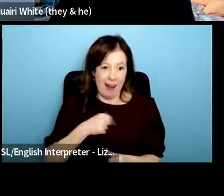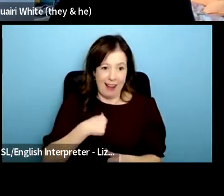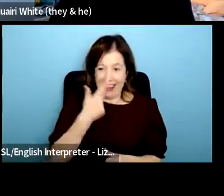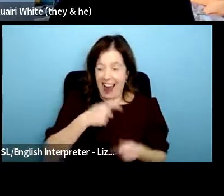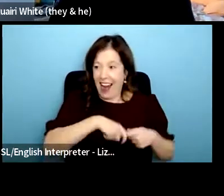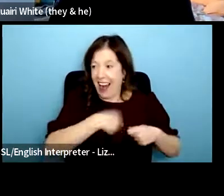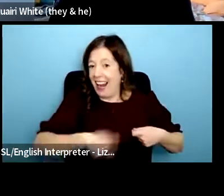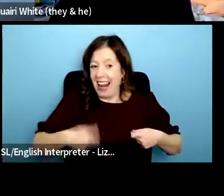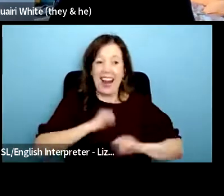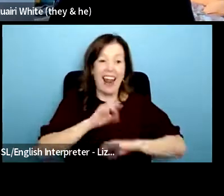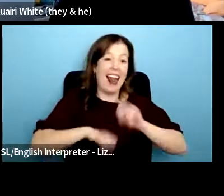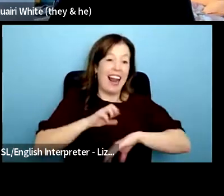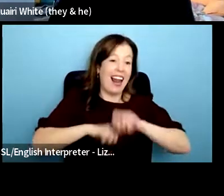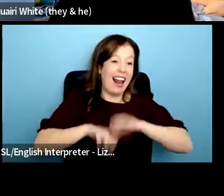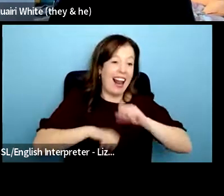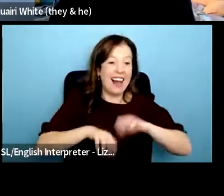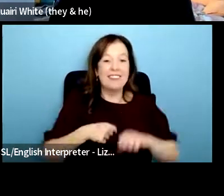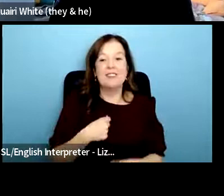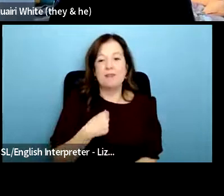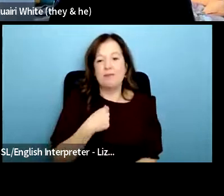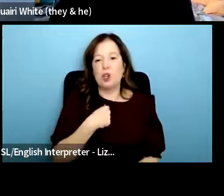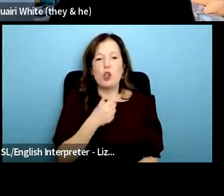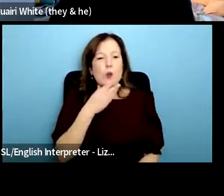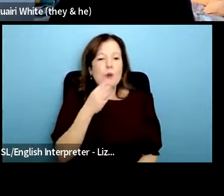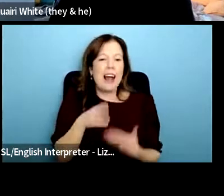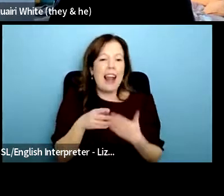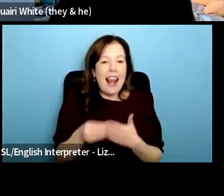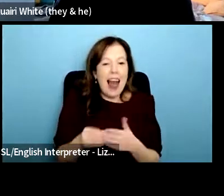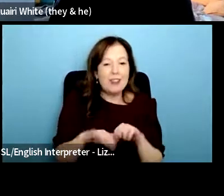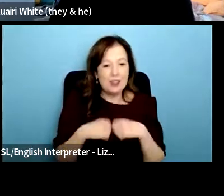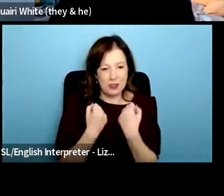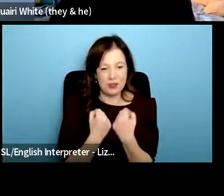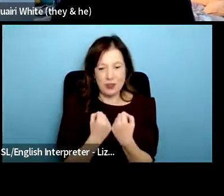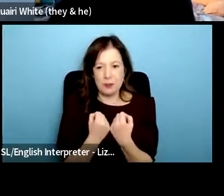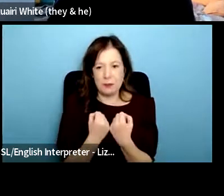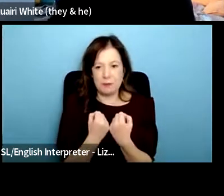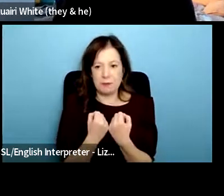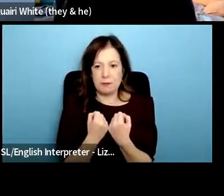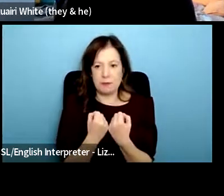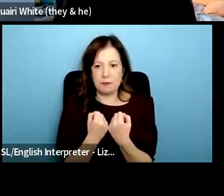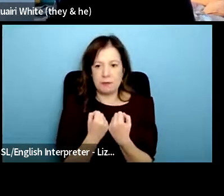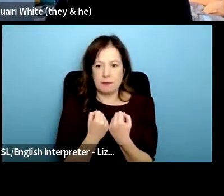um one of the things of being a user-led group or you're not a service or a product that's out